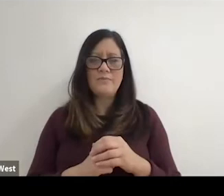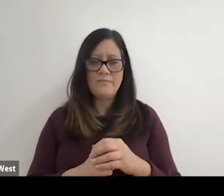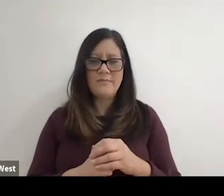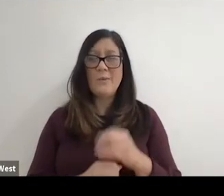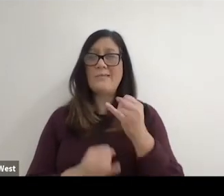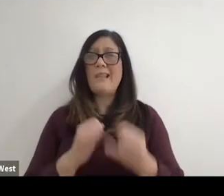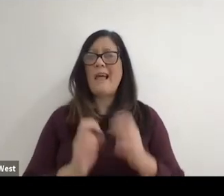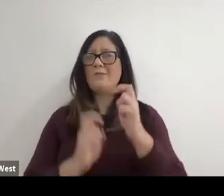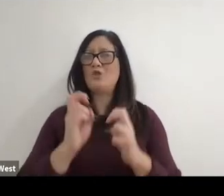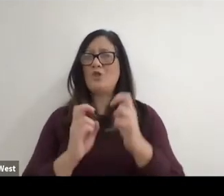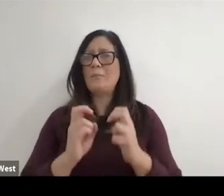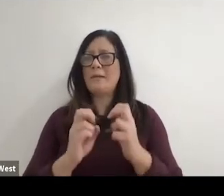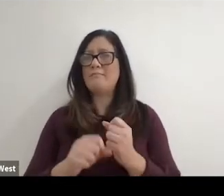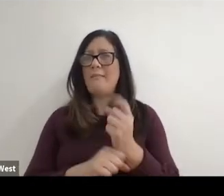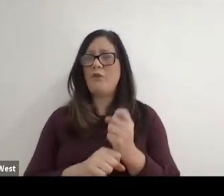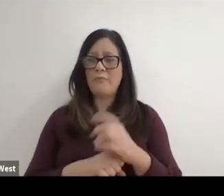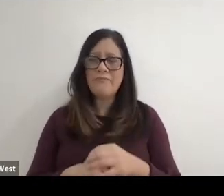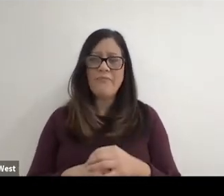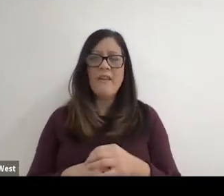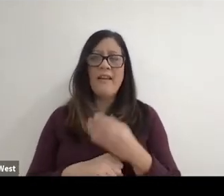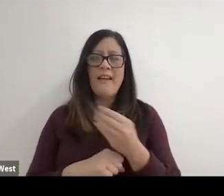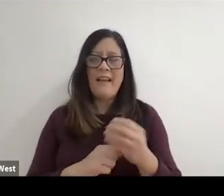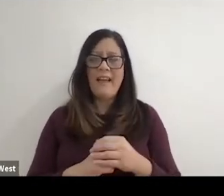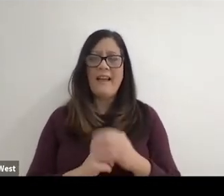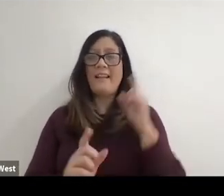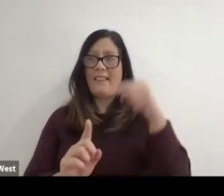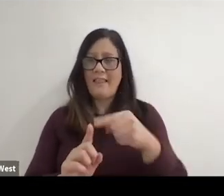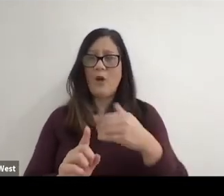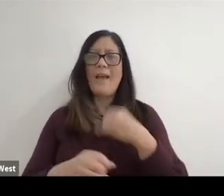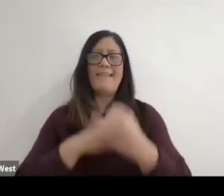It was our last Tournament of the year and it was there where we had